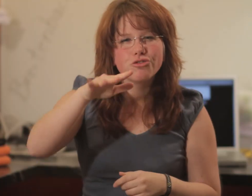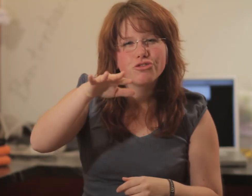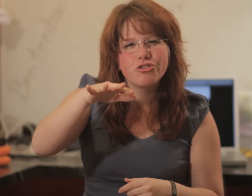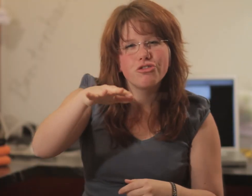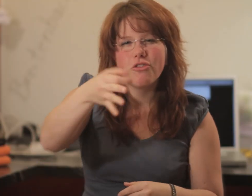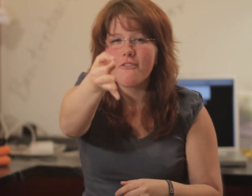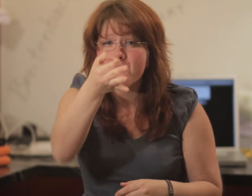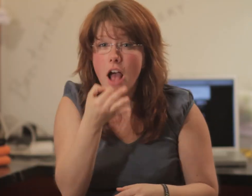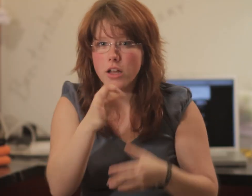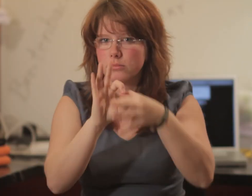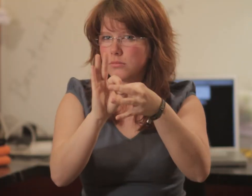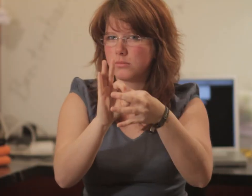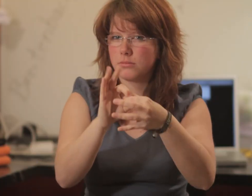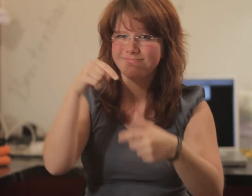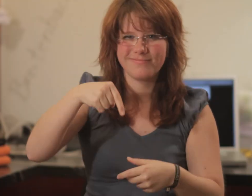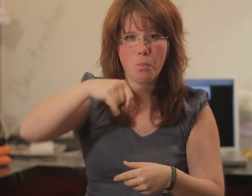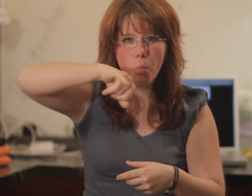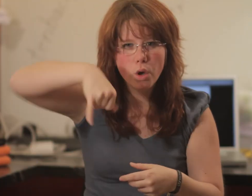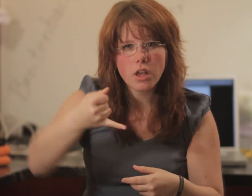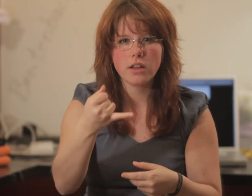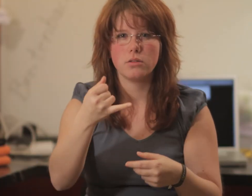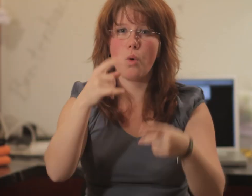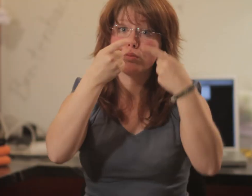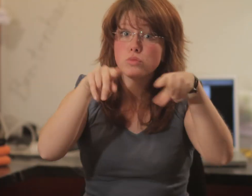Do you have any questions concerning this project,